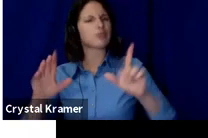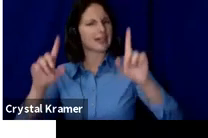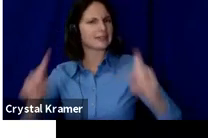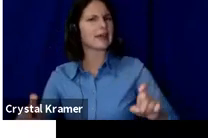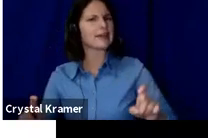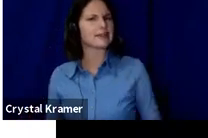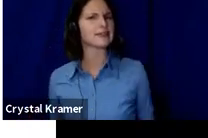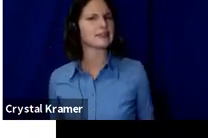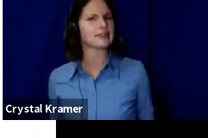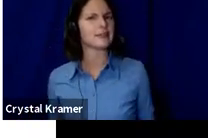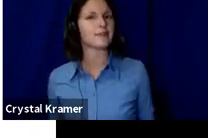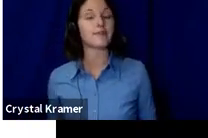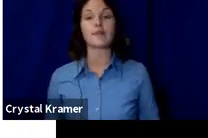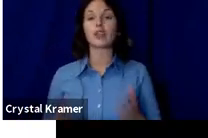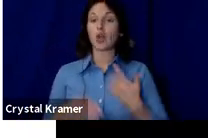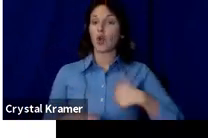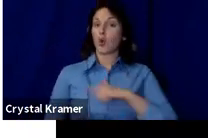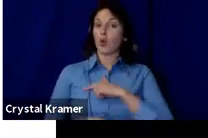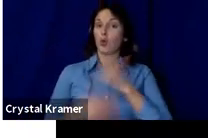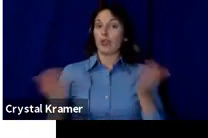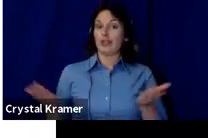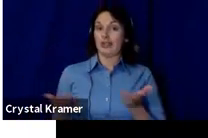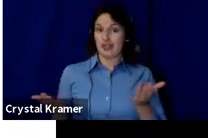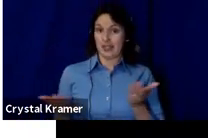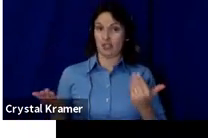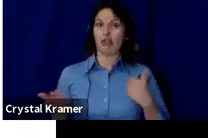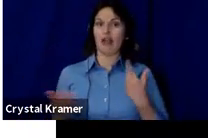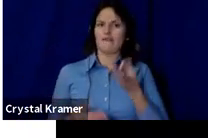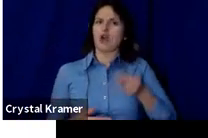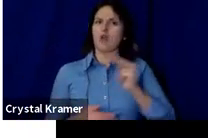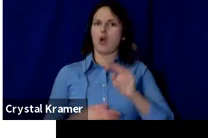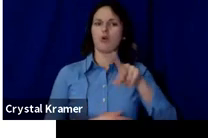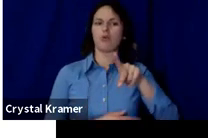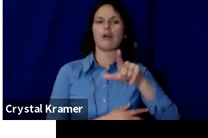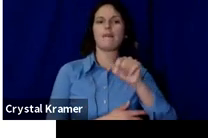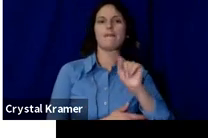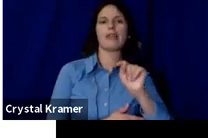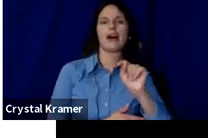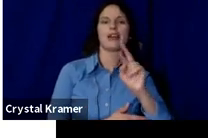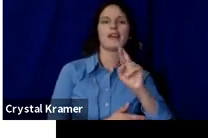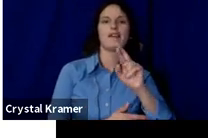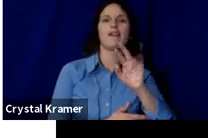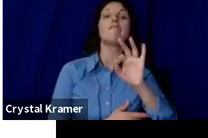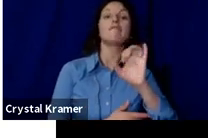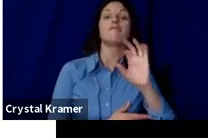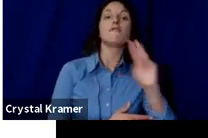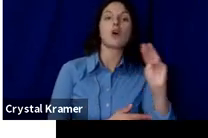We at Fractured Atlas have launched our own crowdfunding platform called Fundraising by Fractured Atlas.